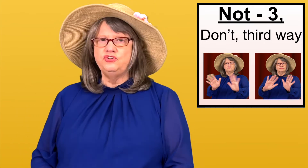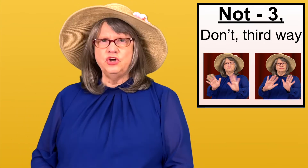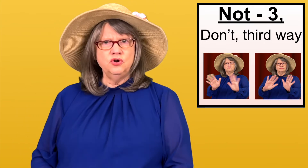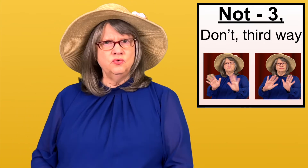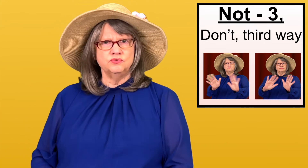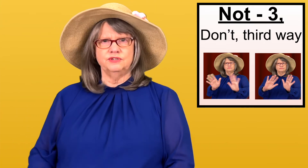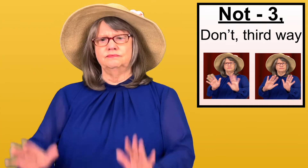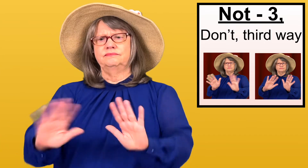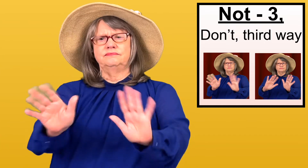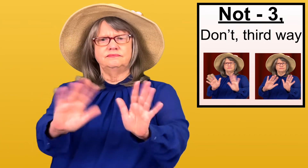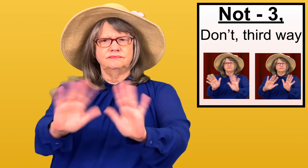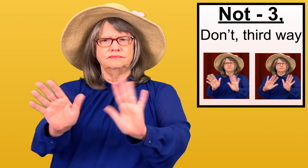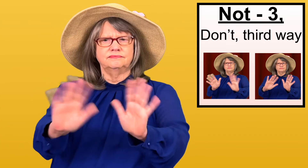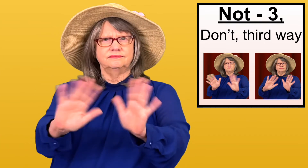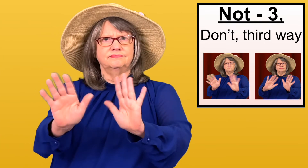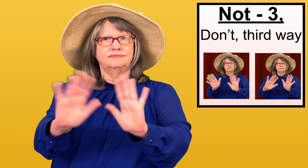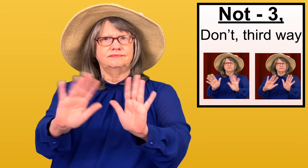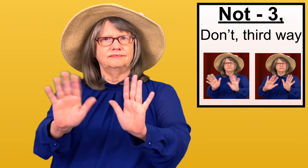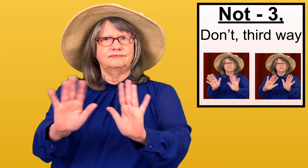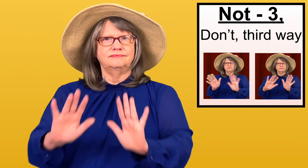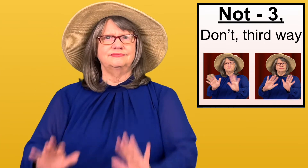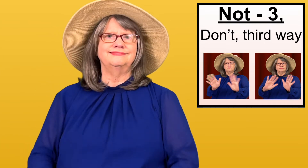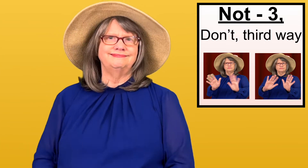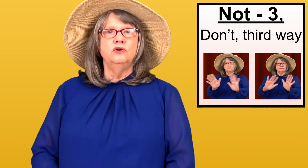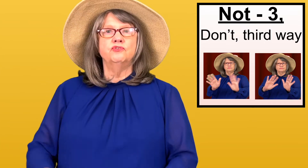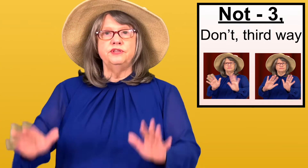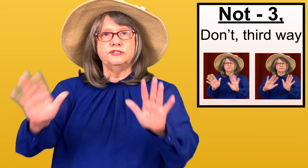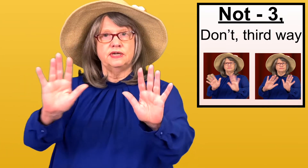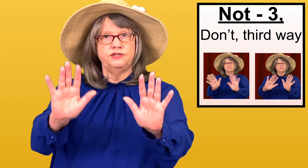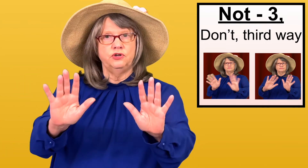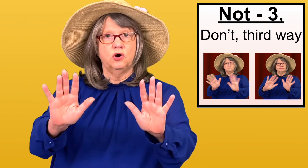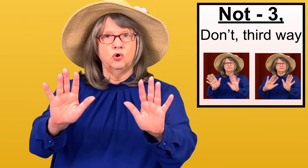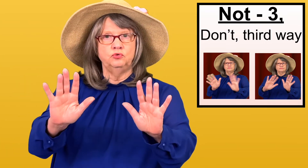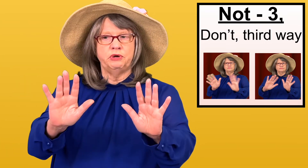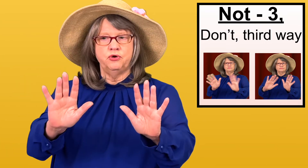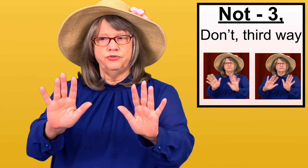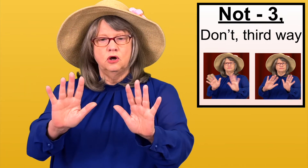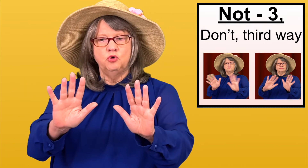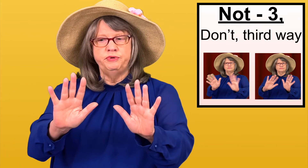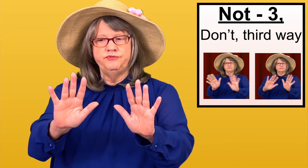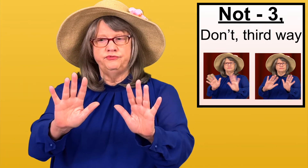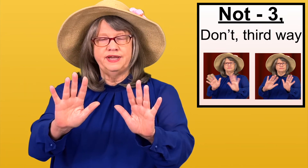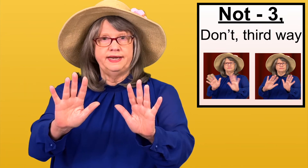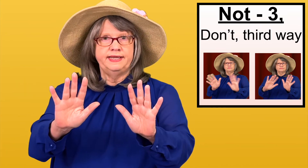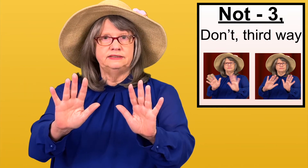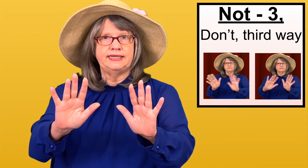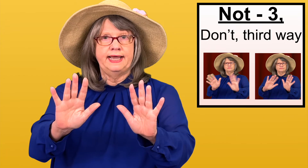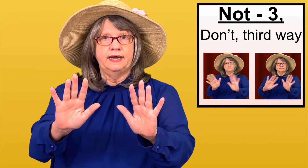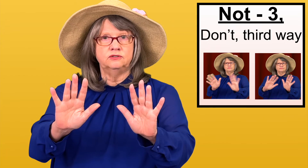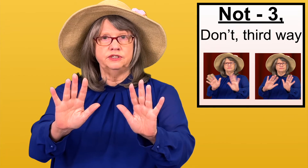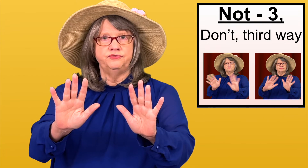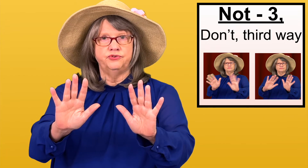DON'T. For this sign you hold both open flat hands out in front